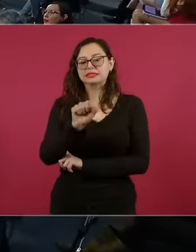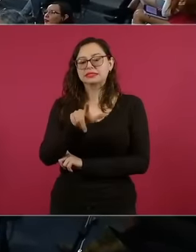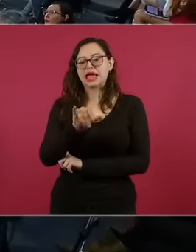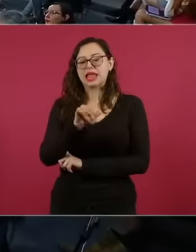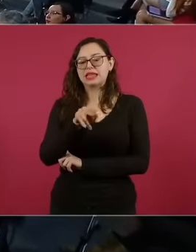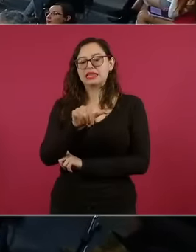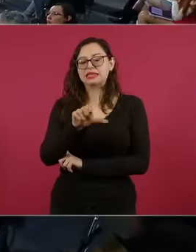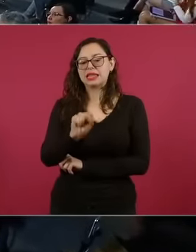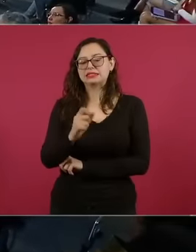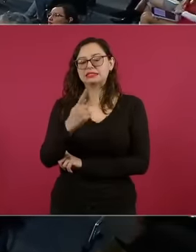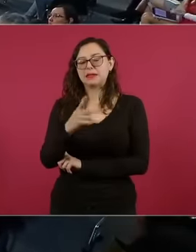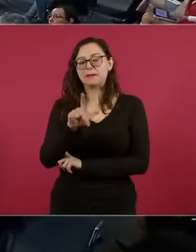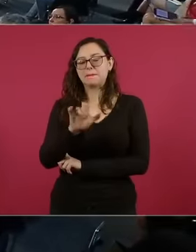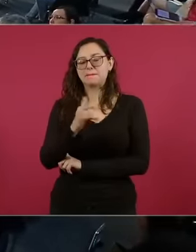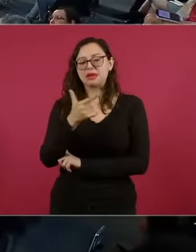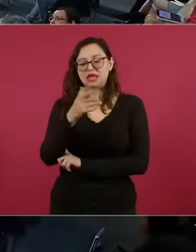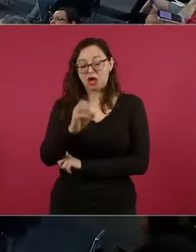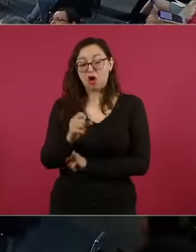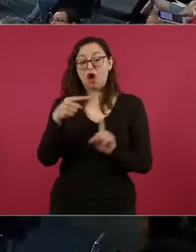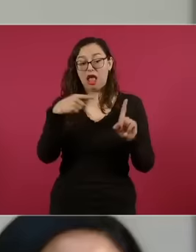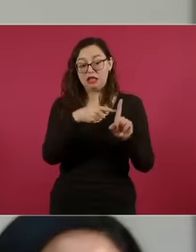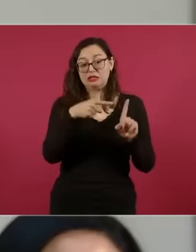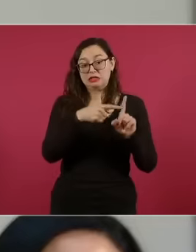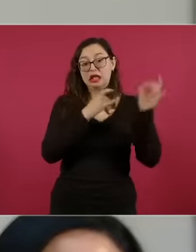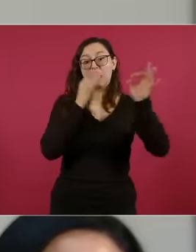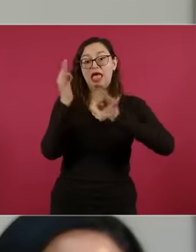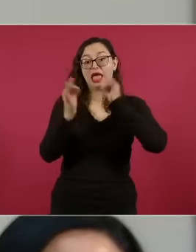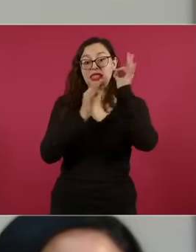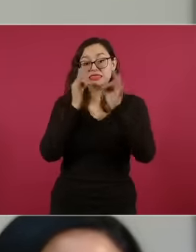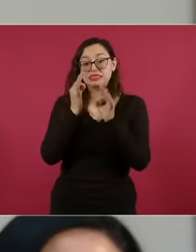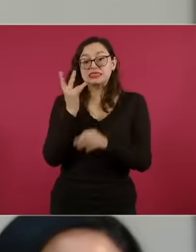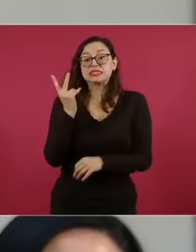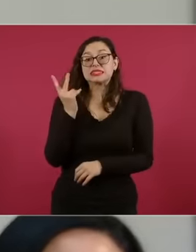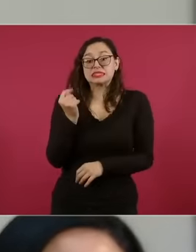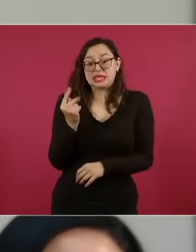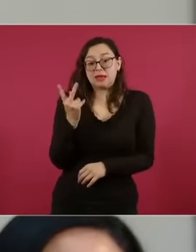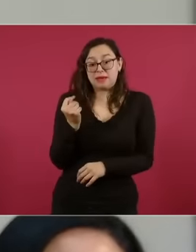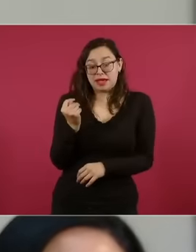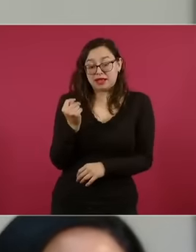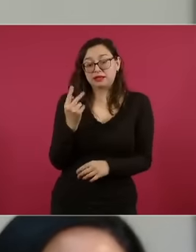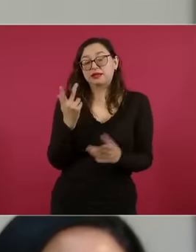briefly paused, curiously, in his cry for Independence, his last cry for Independence,